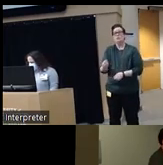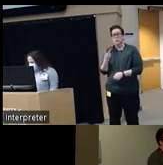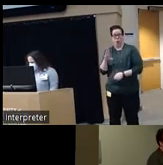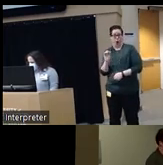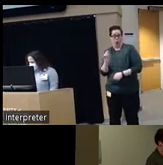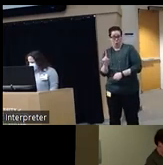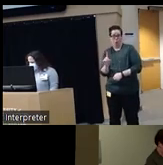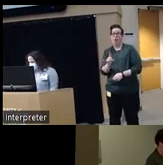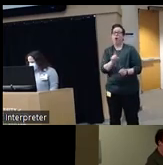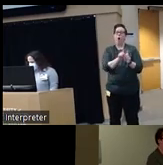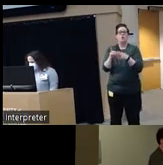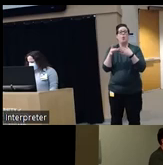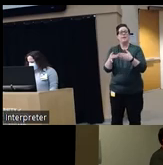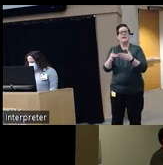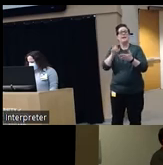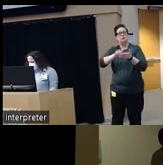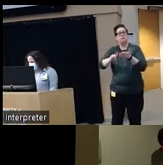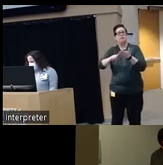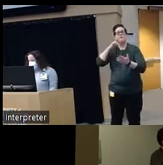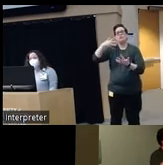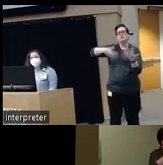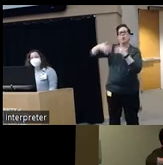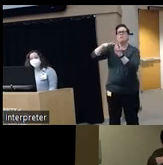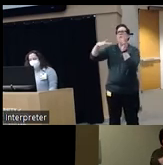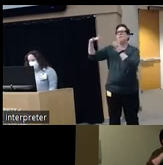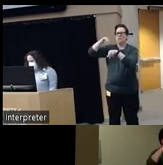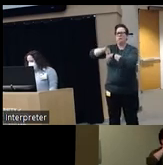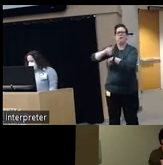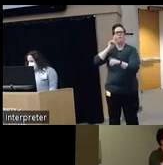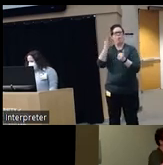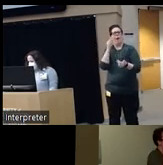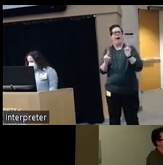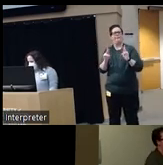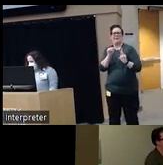leads a study on social and environmental factors that influence child maltreatment in communities